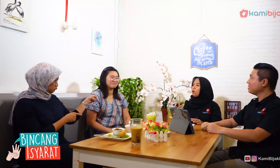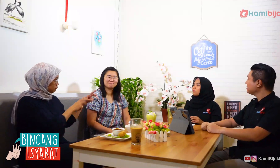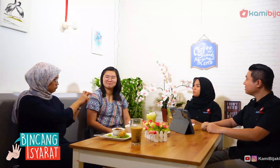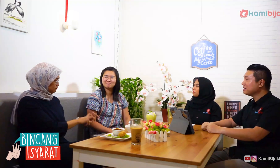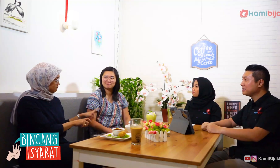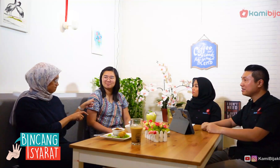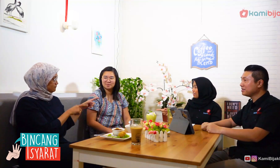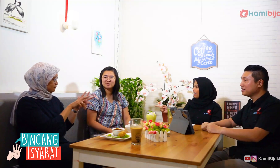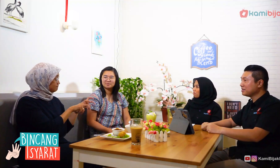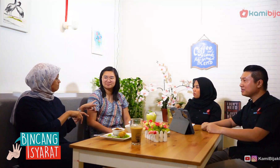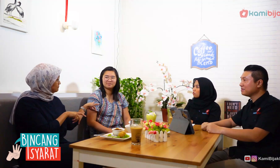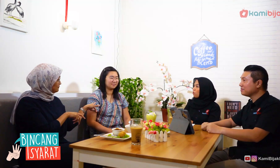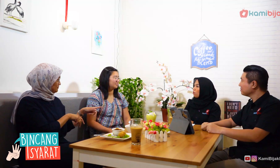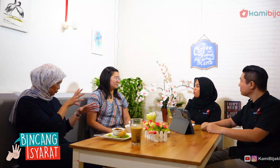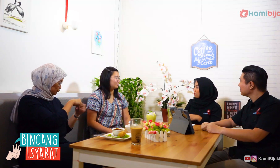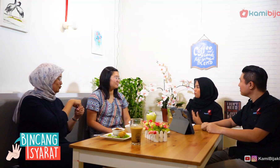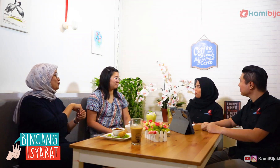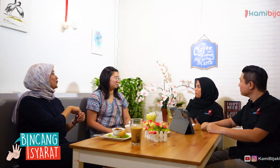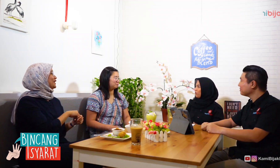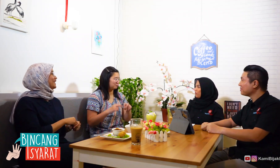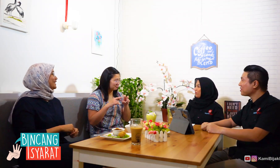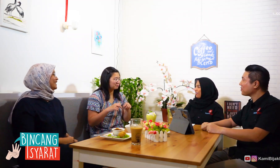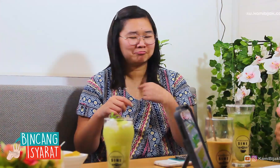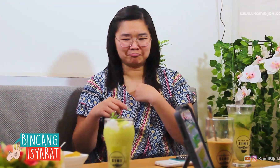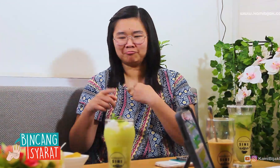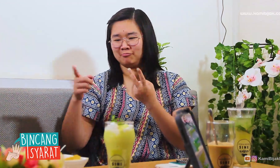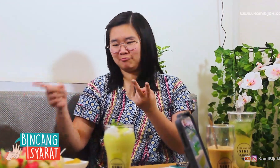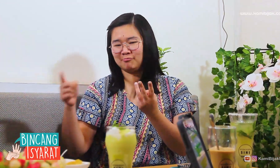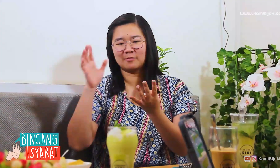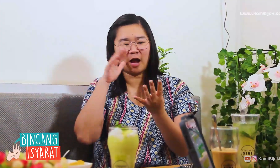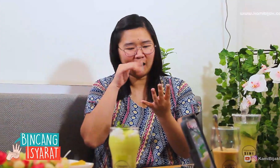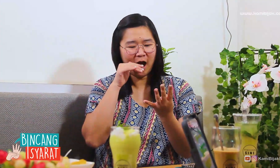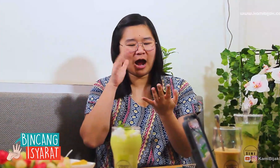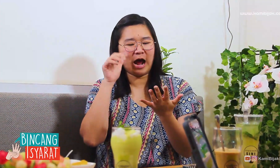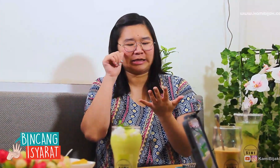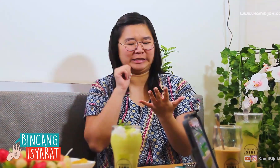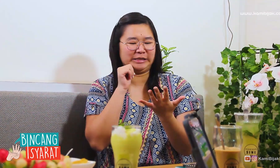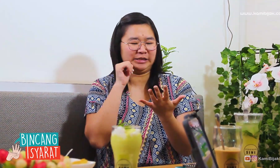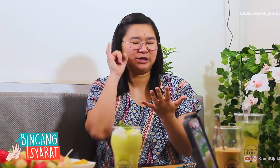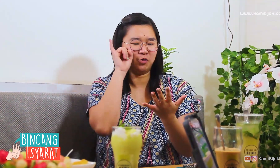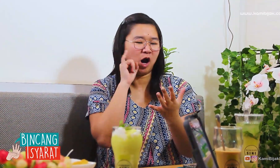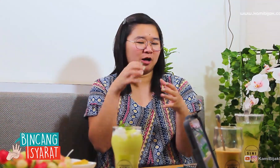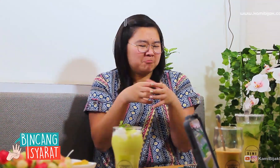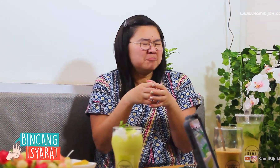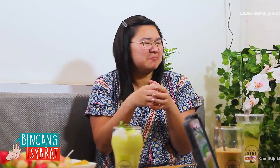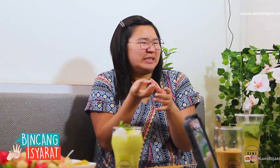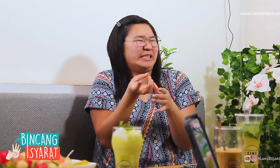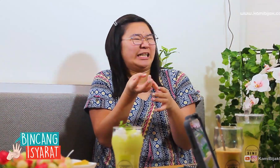This is Laura, she is the researcher too Yes me, Silva, Khaka, Adhi, Iwan. A little.